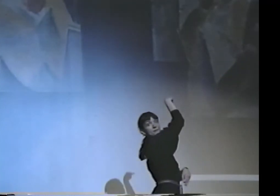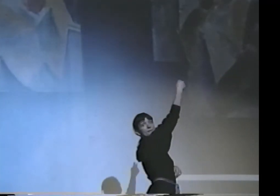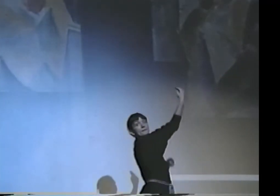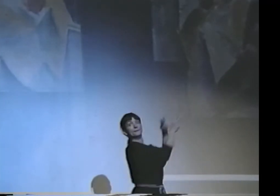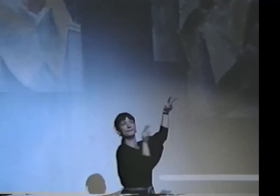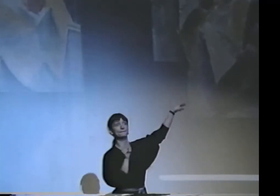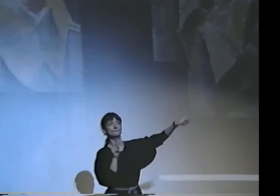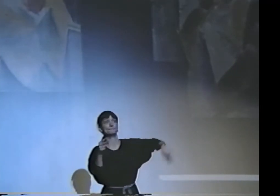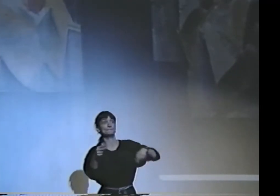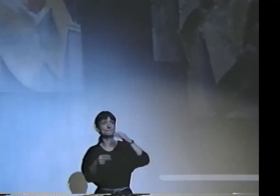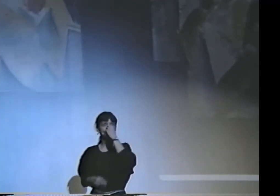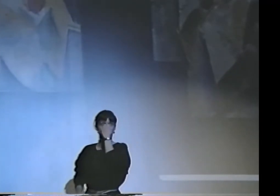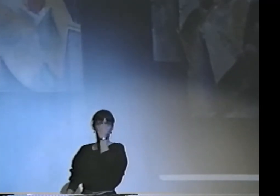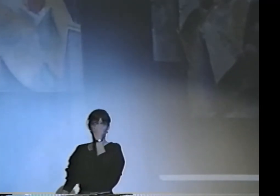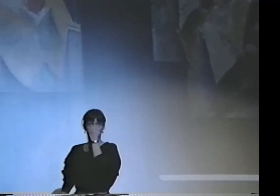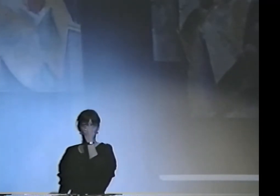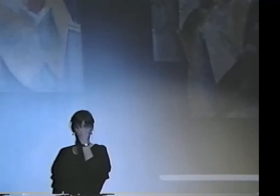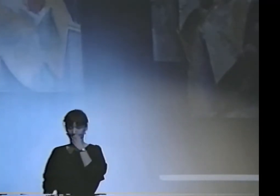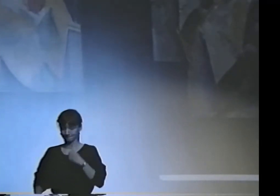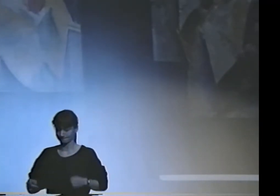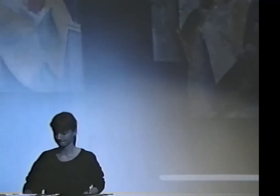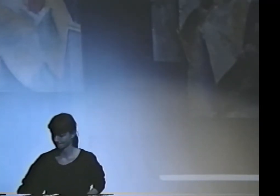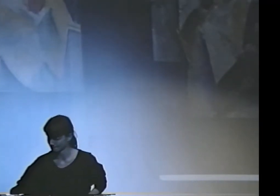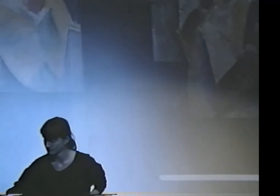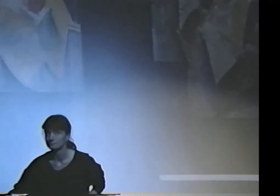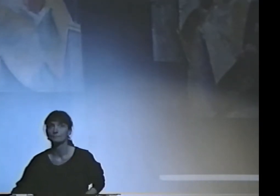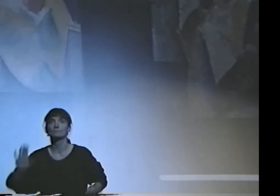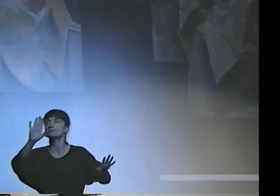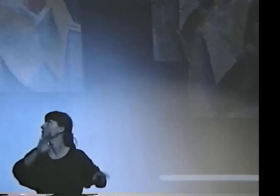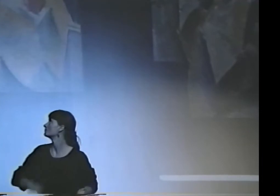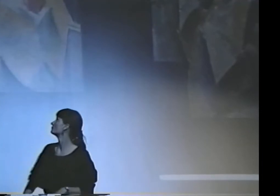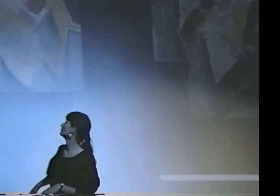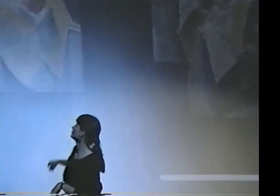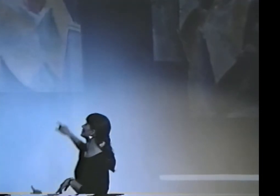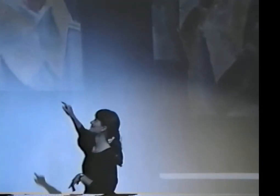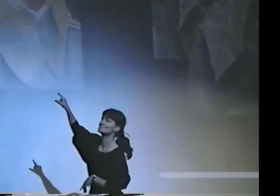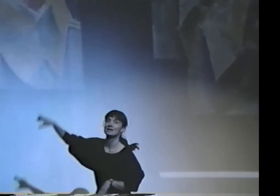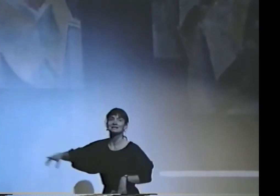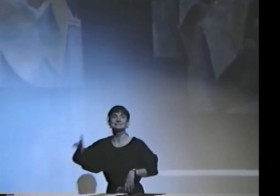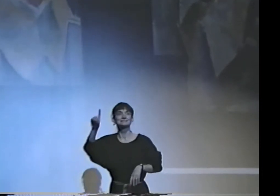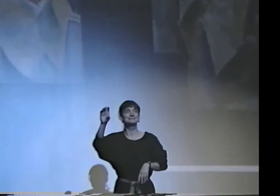WHILE CUBISM, AGAIN, FOCUSES ON THE DIFFERENT PERSPECTIVES OF ONE 3-DIMENSIONAL OBJECT.